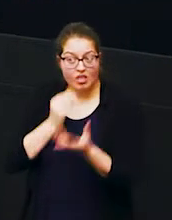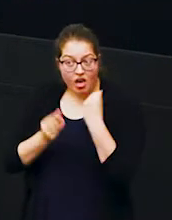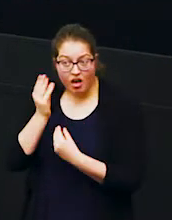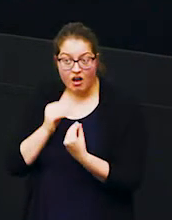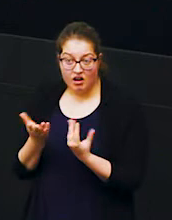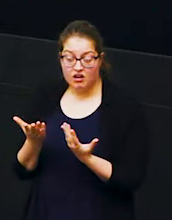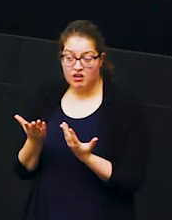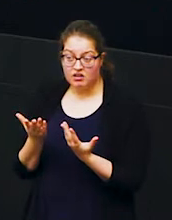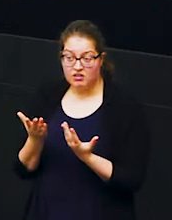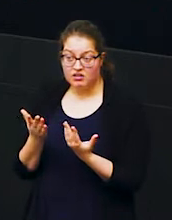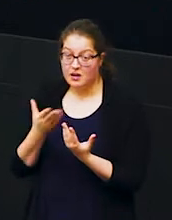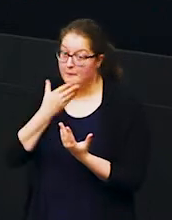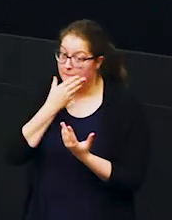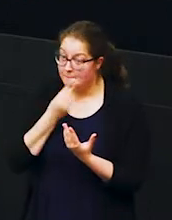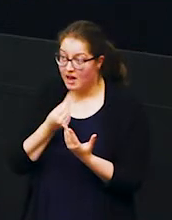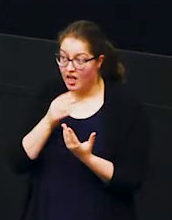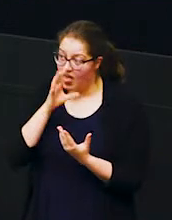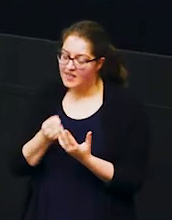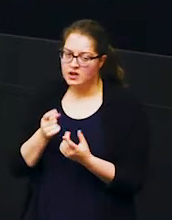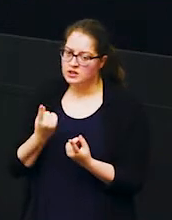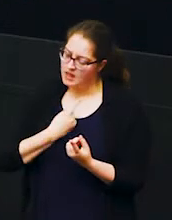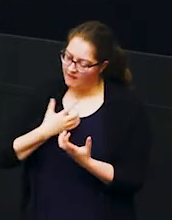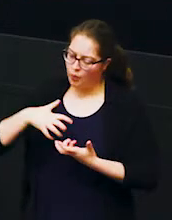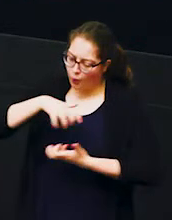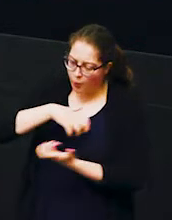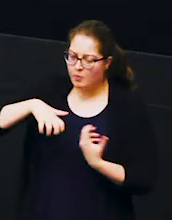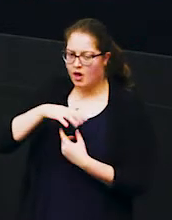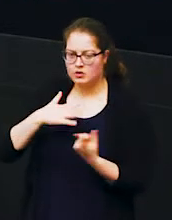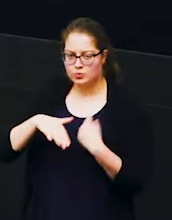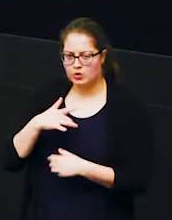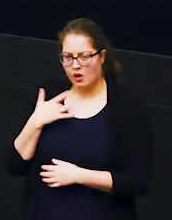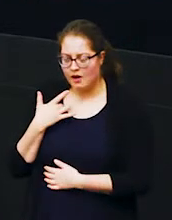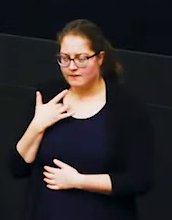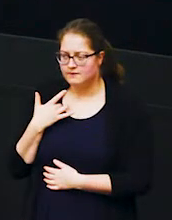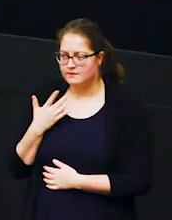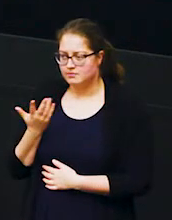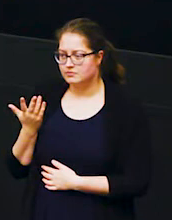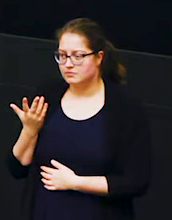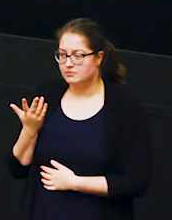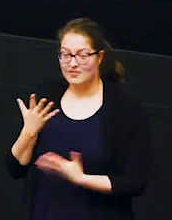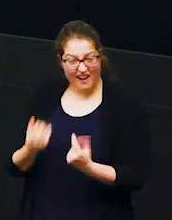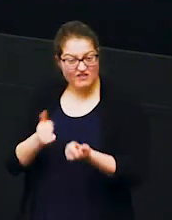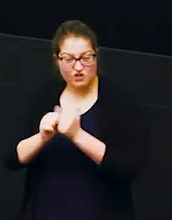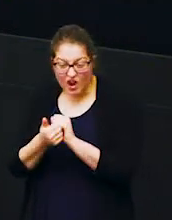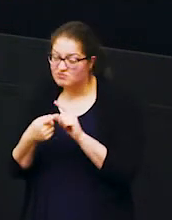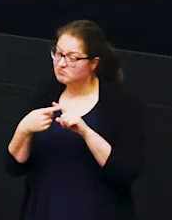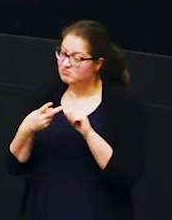elephants also have very complex social lives so they also have friends and and elephants also that